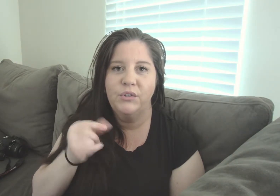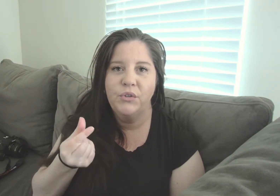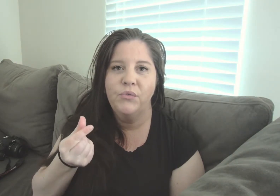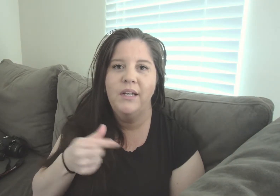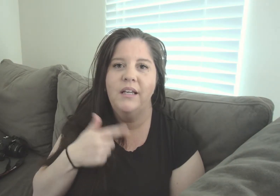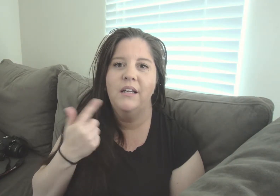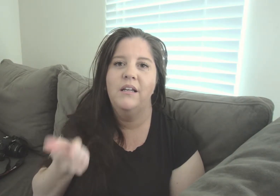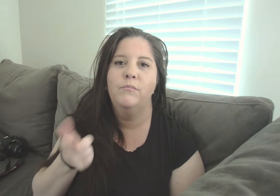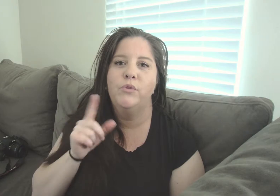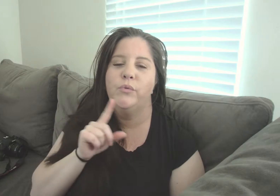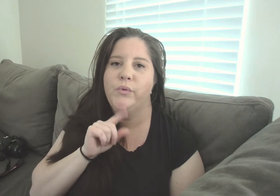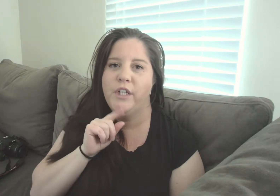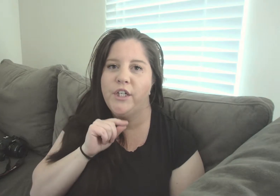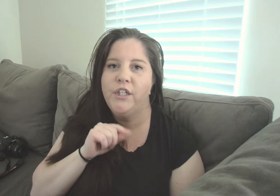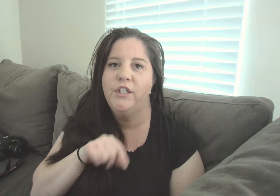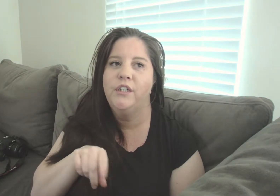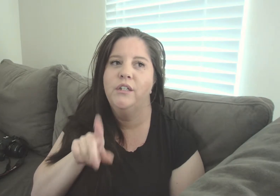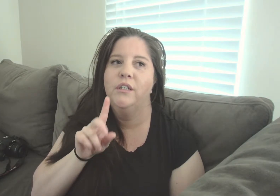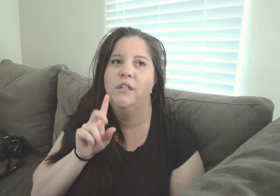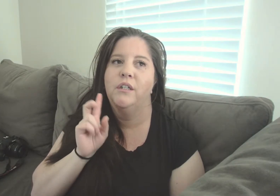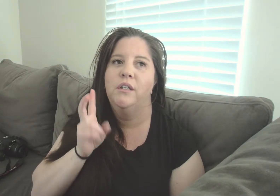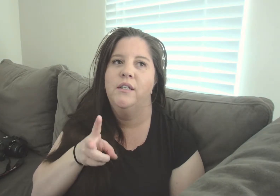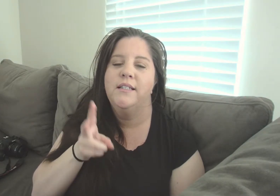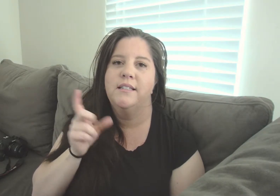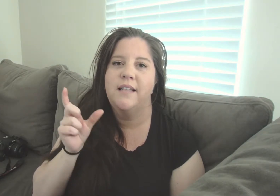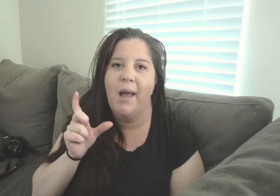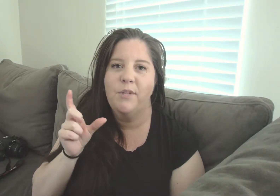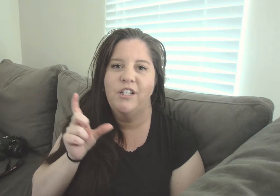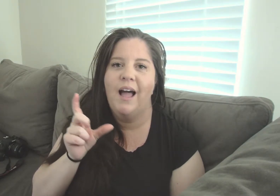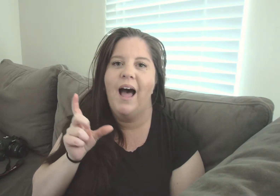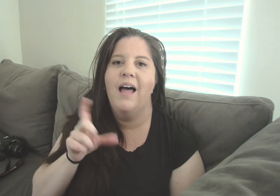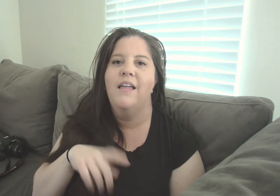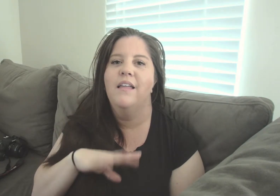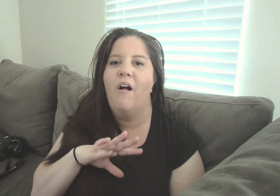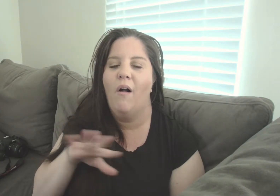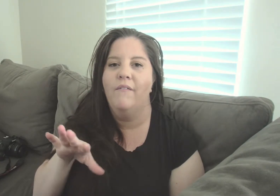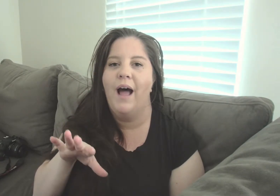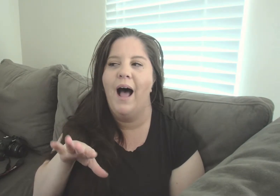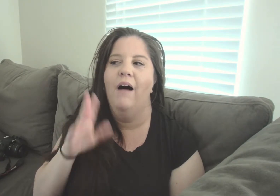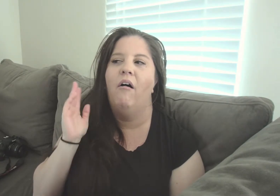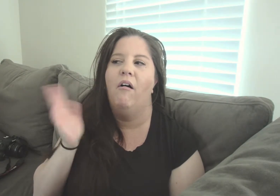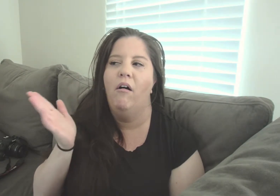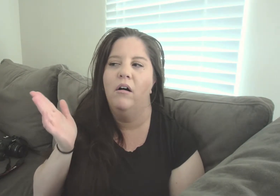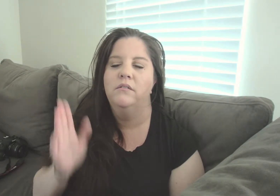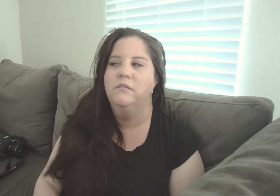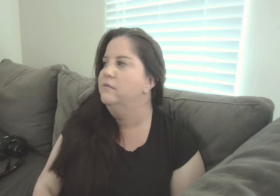Instagram Twitter Snapchat All of that